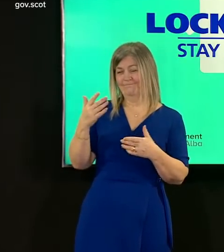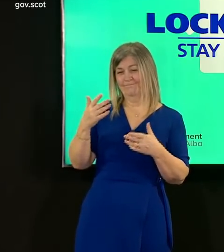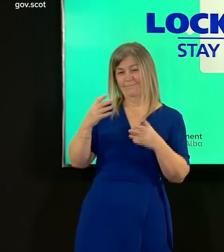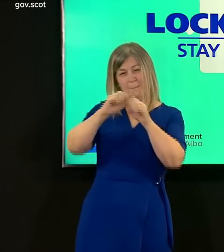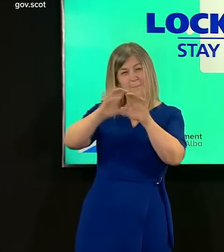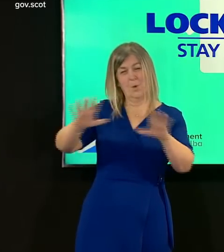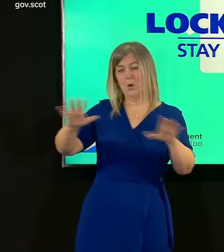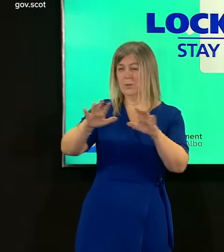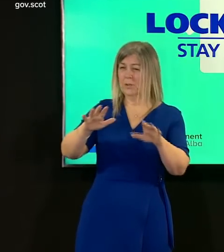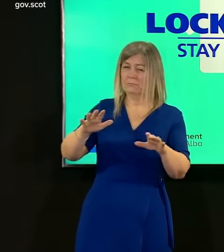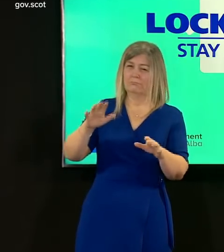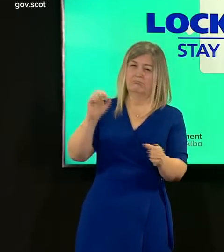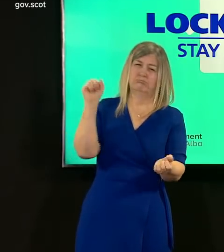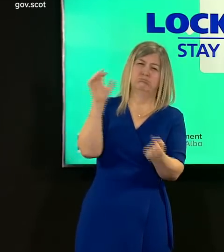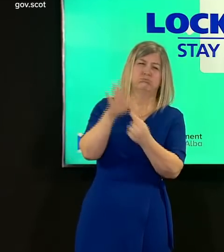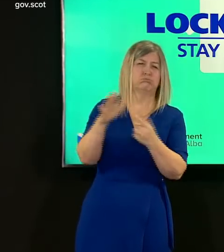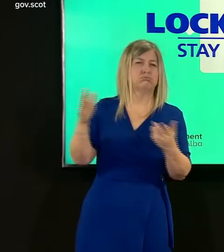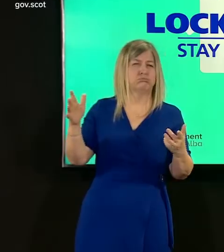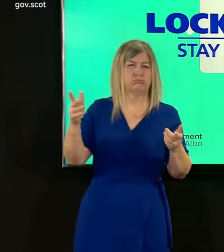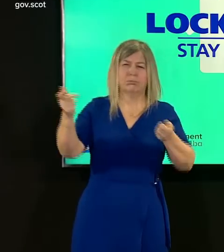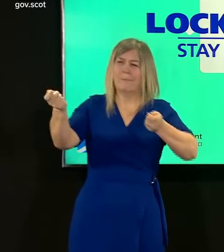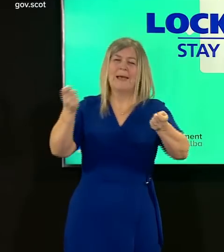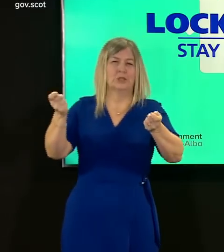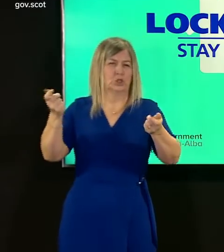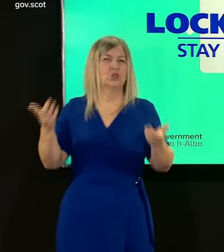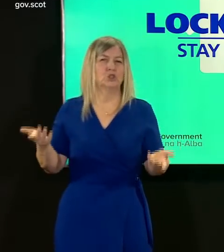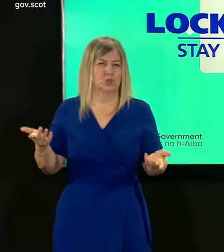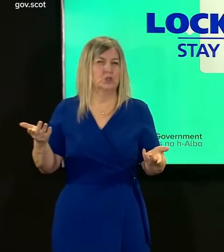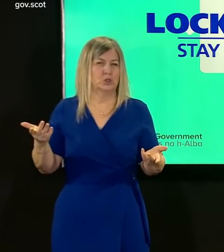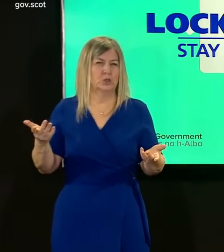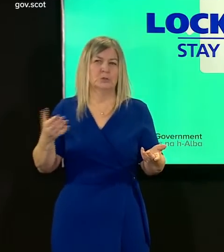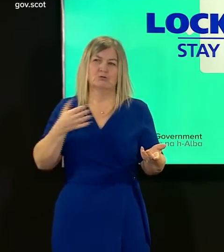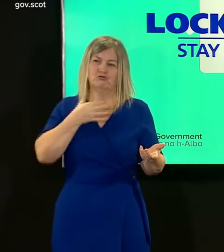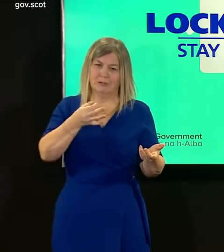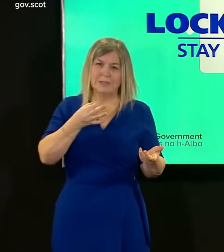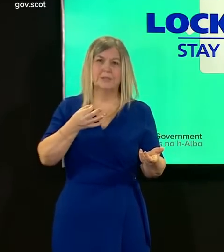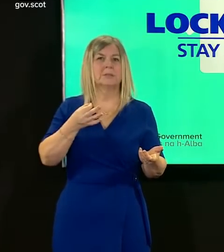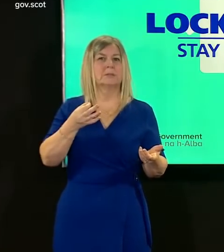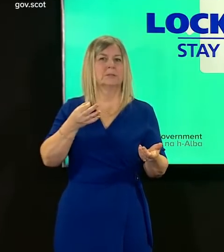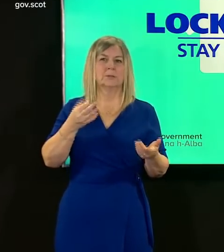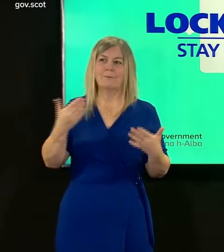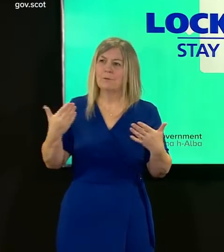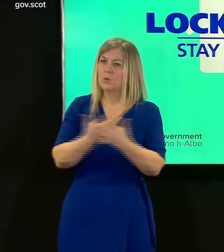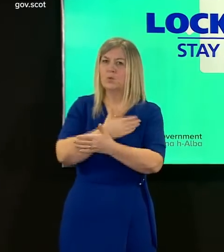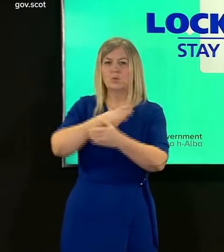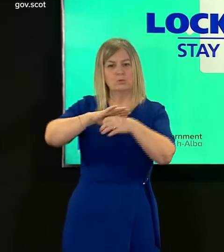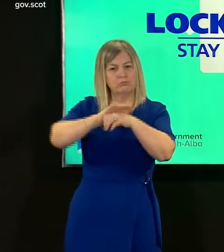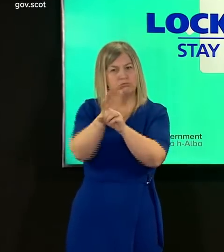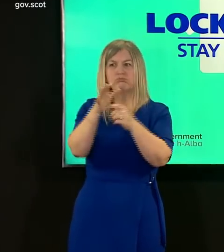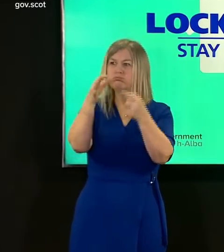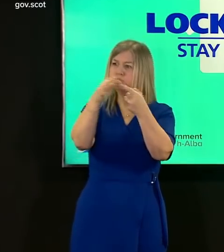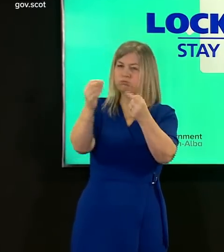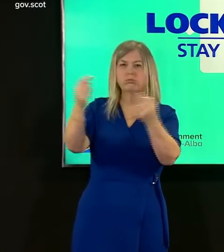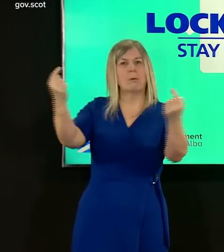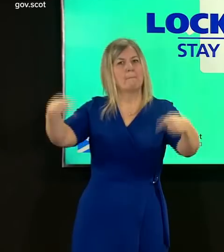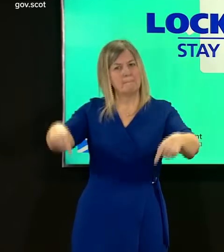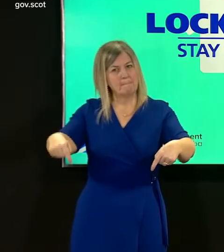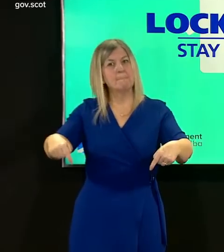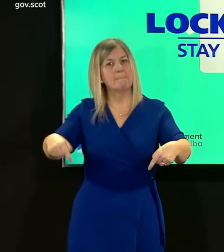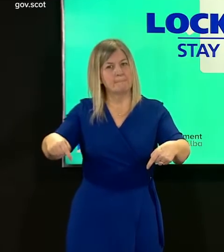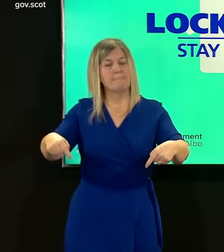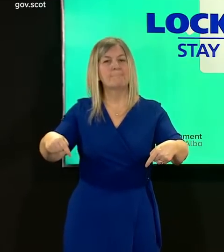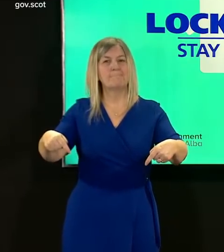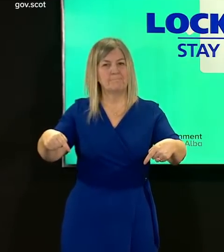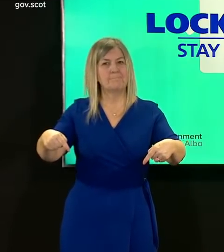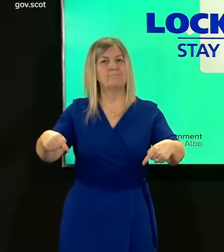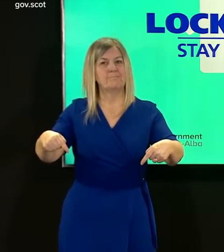critical step in managing the risk of coronavirus and in bringing down the levels here in the uk